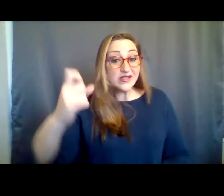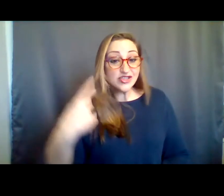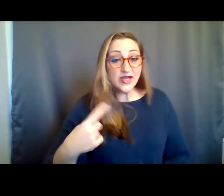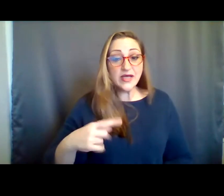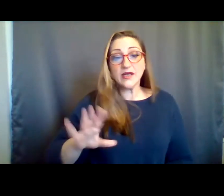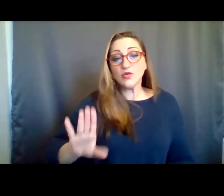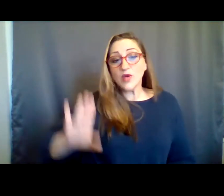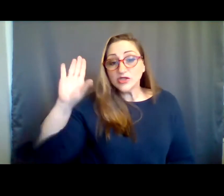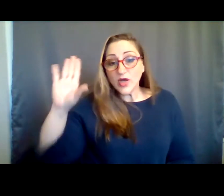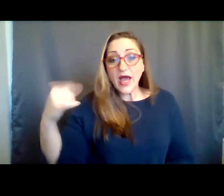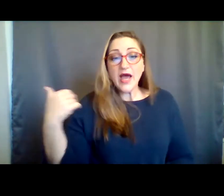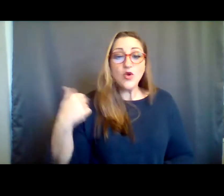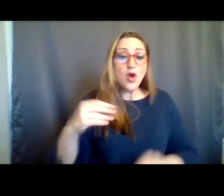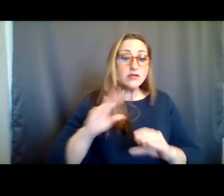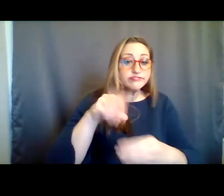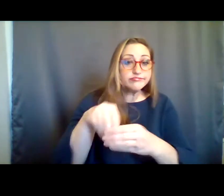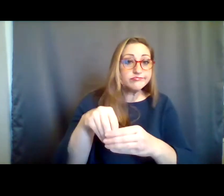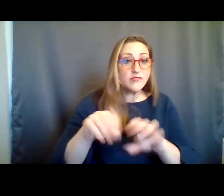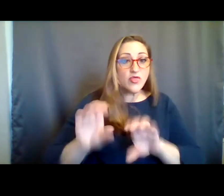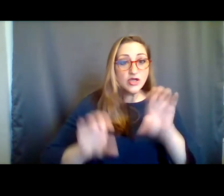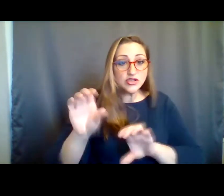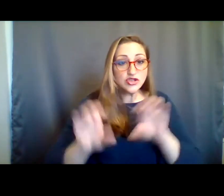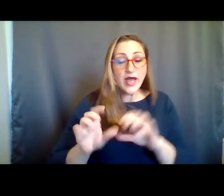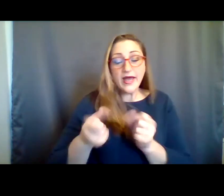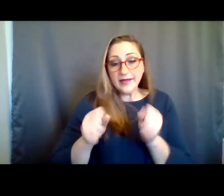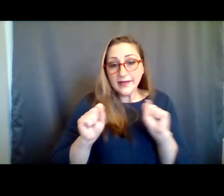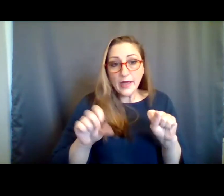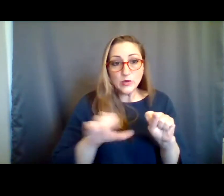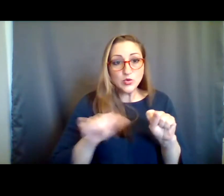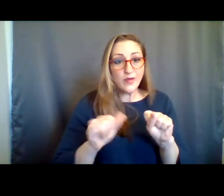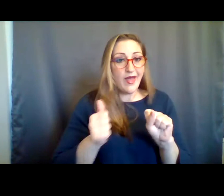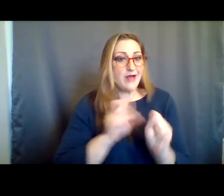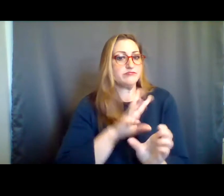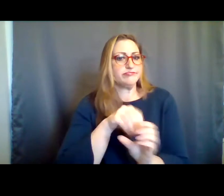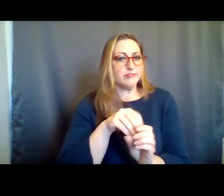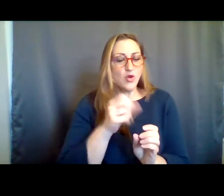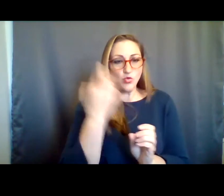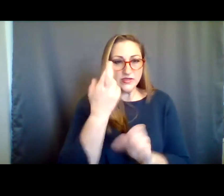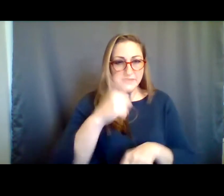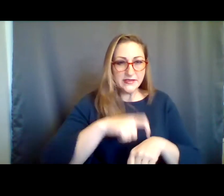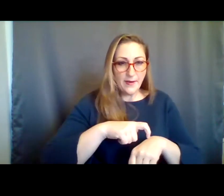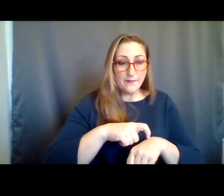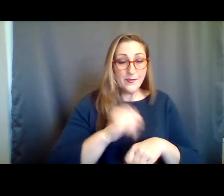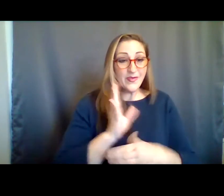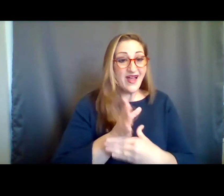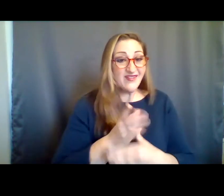or unmute and share it with the group at any reasonable time in the conversation. If you would like to ask